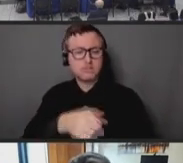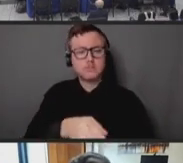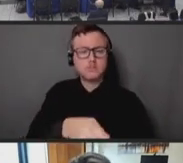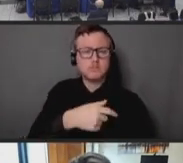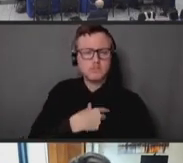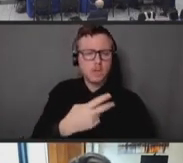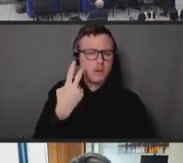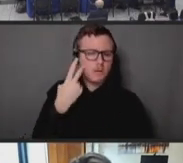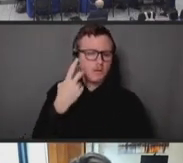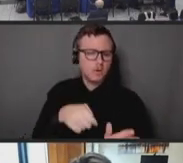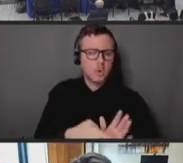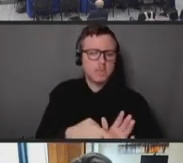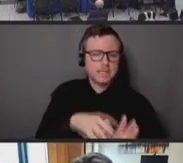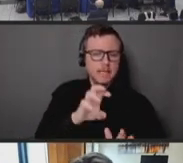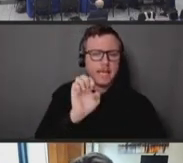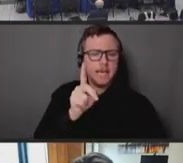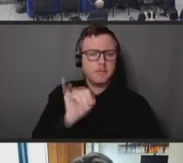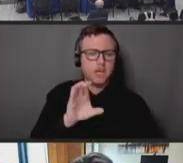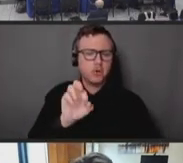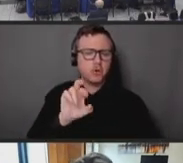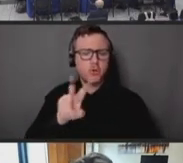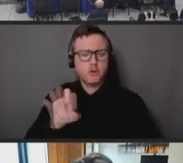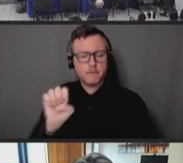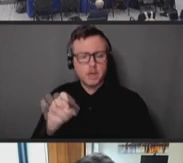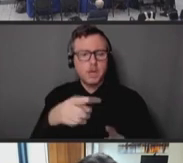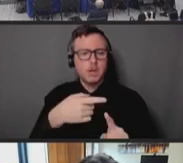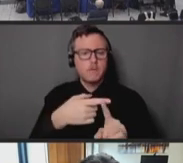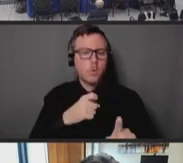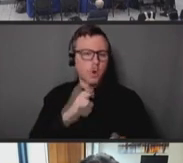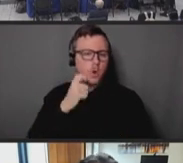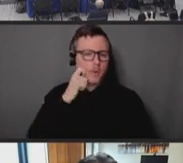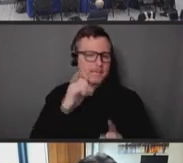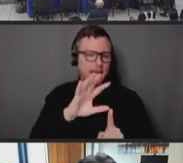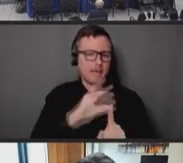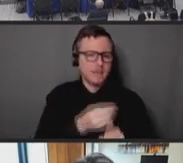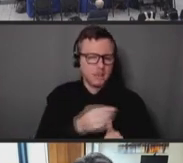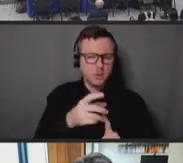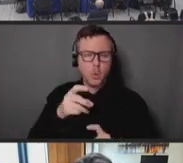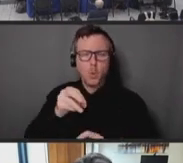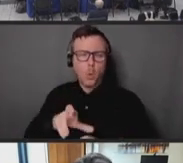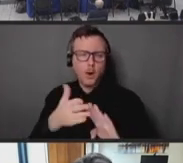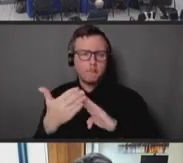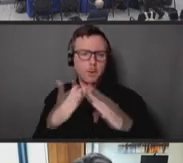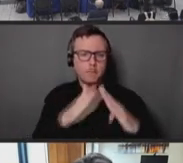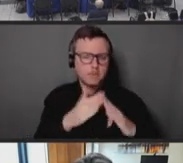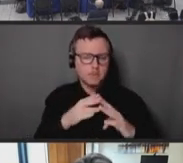by race ethnicity? Or by your boroughs? For example, given your variable vaccine uptake.